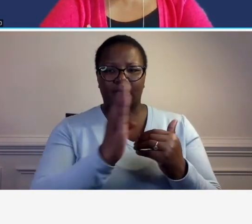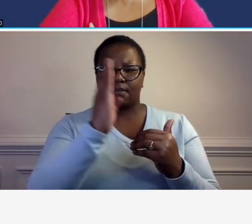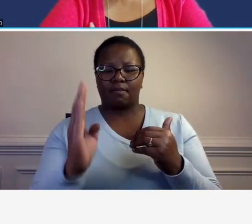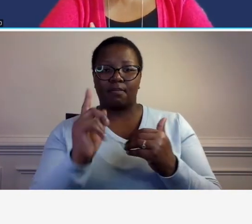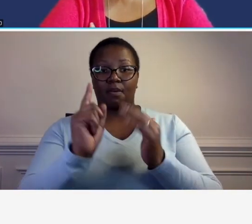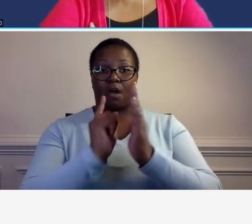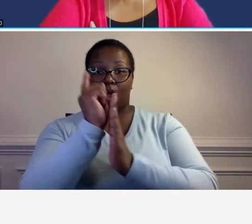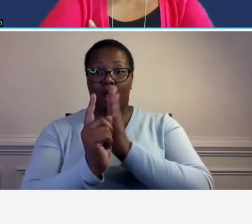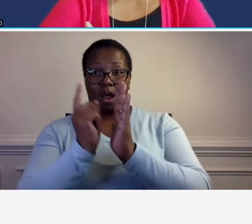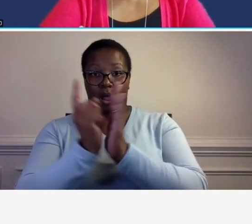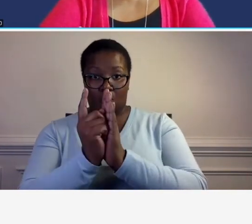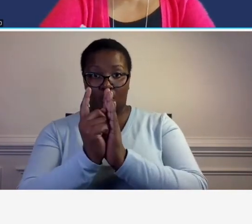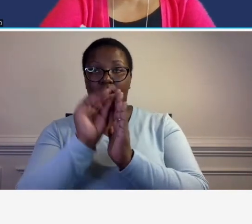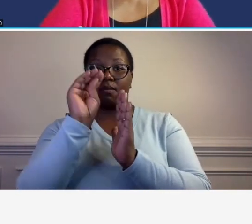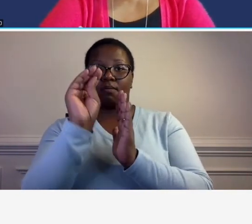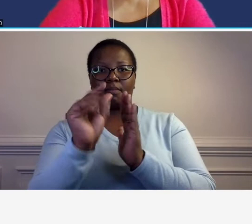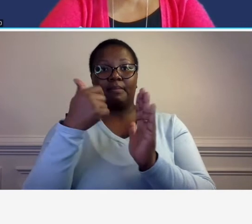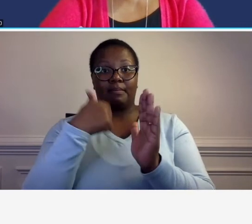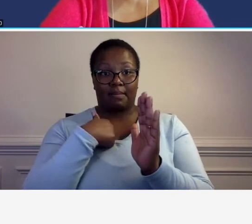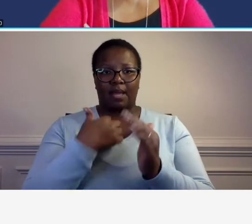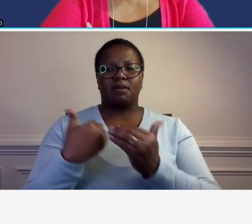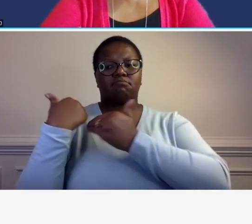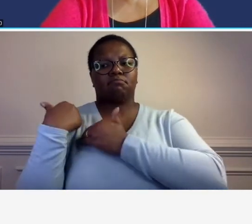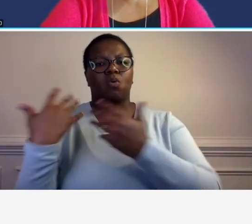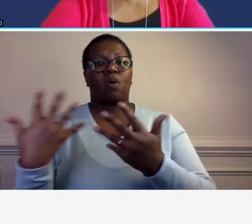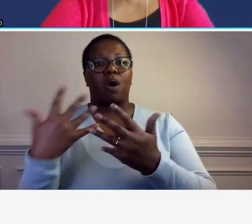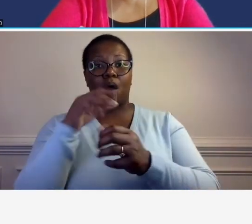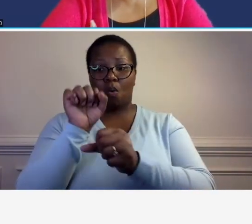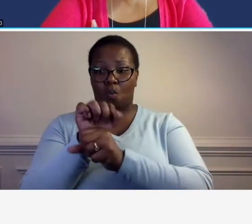but you're recording what you're doing there during those hours so what projects or tasks